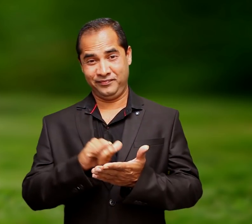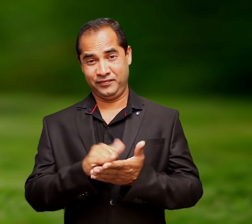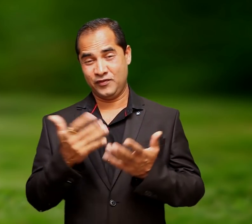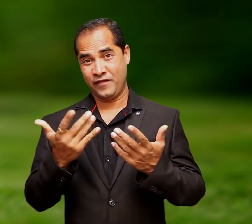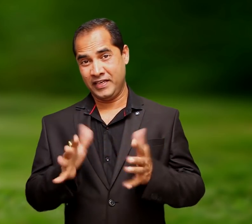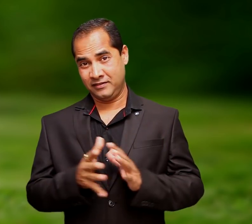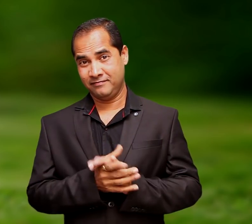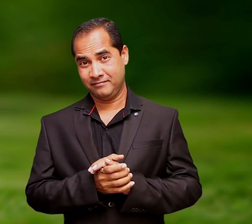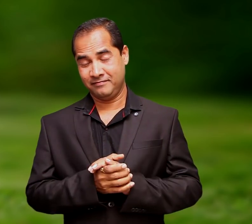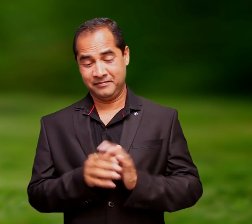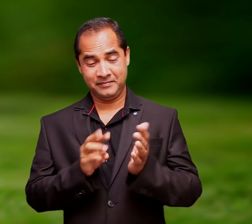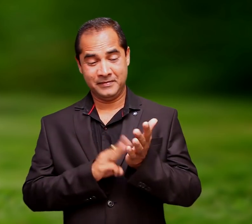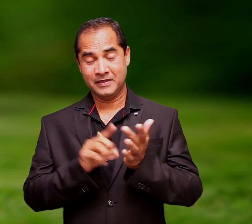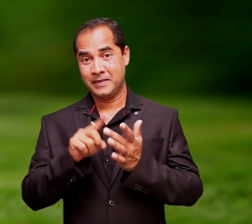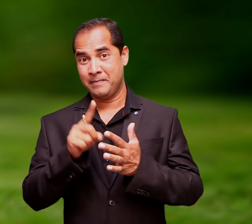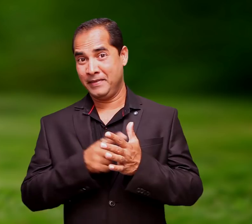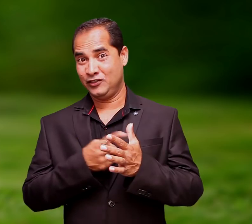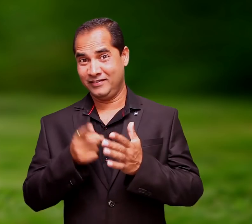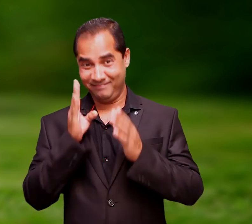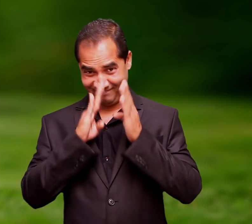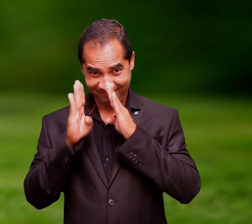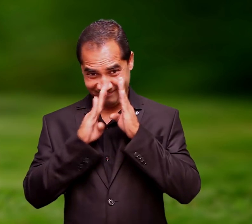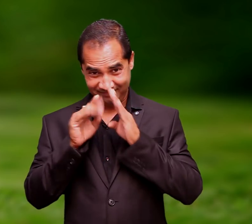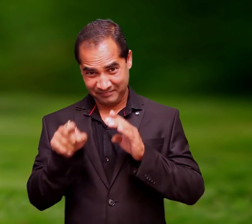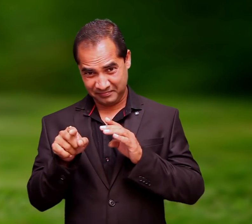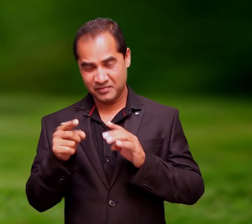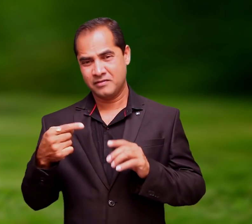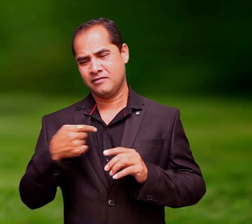Mij and I remained in London for nearly a month.